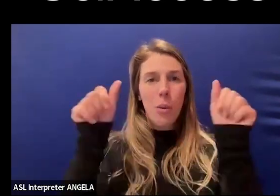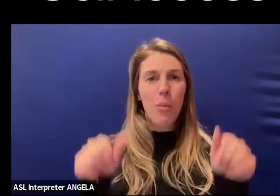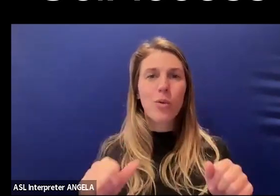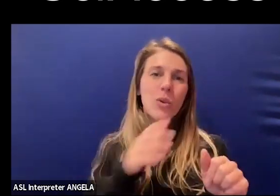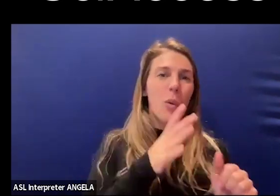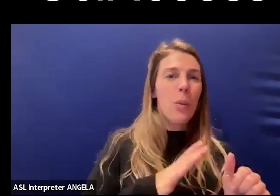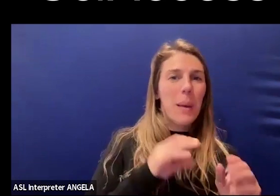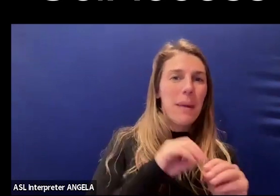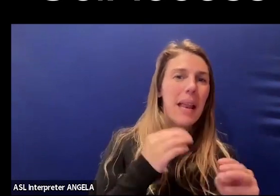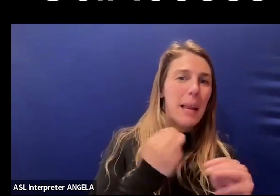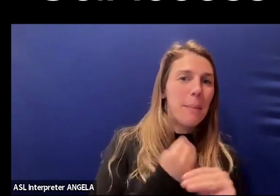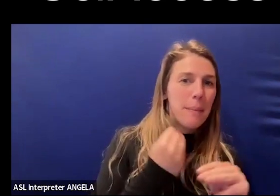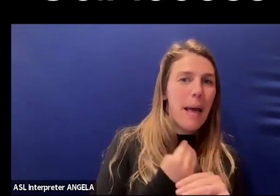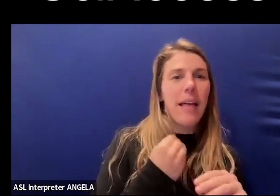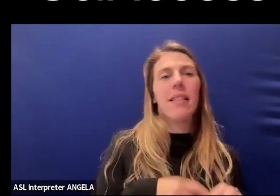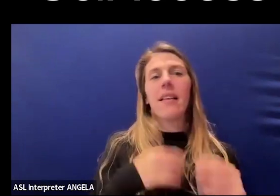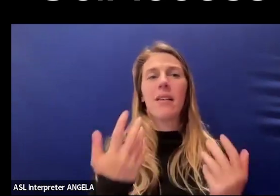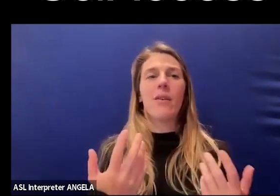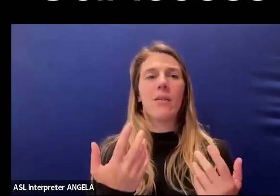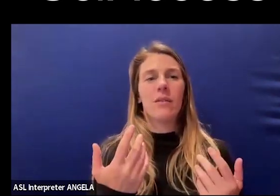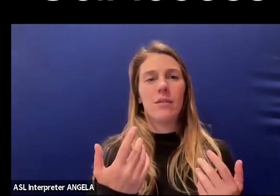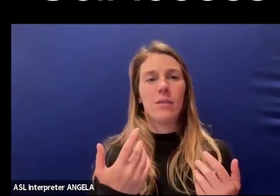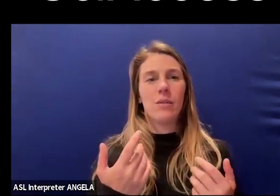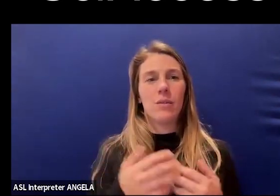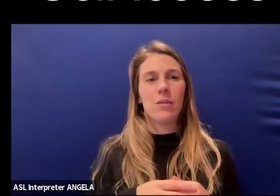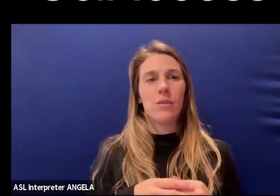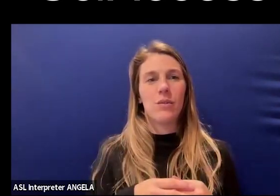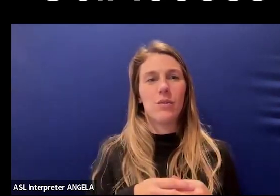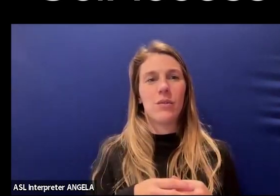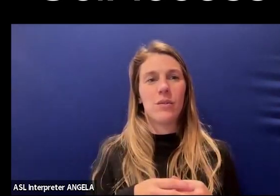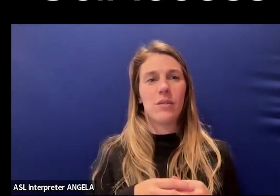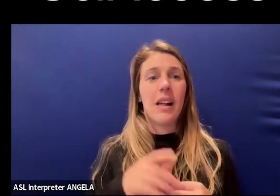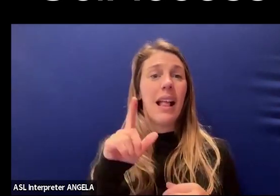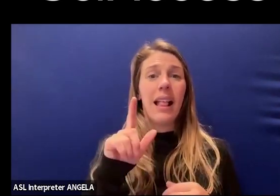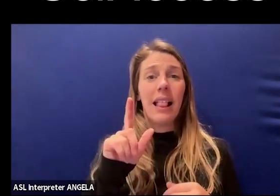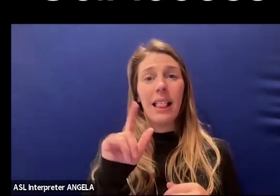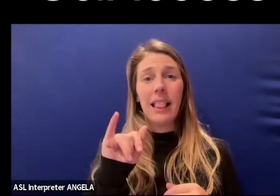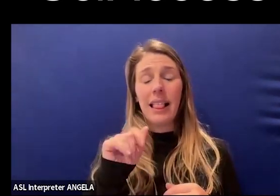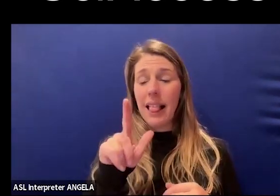in math or Latina folks in math,